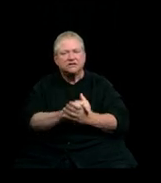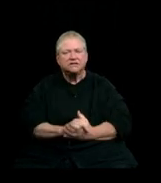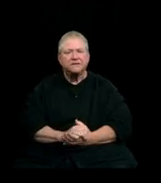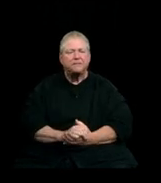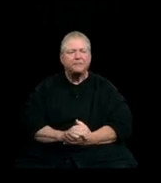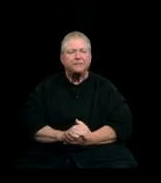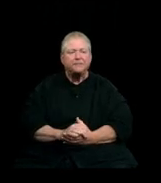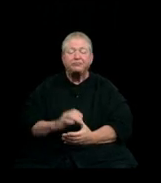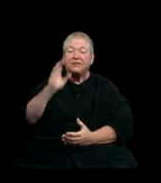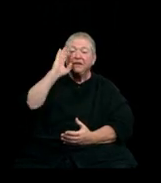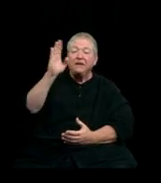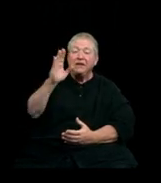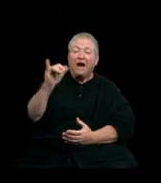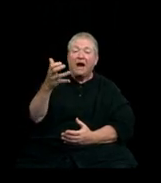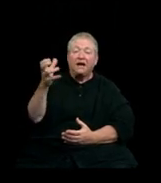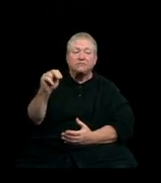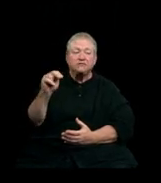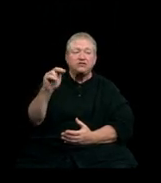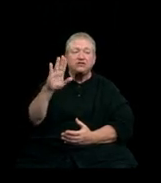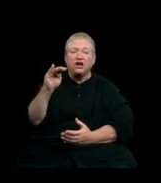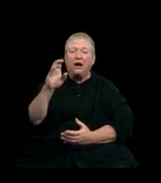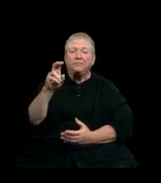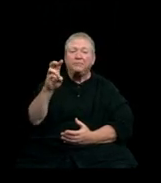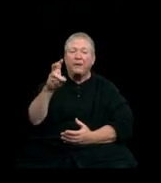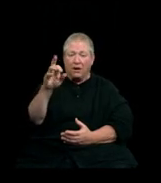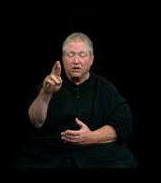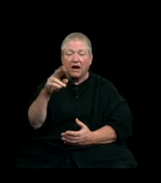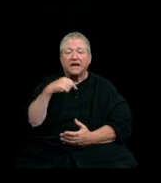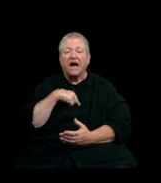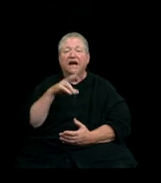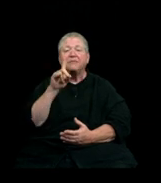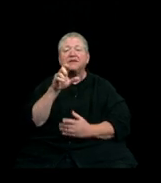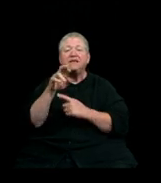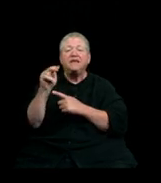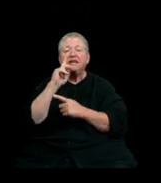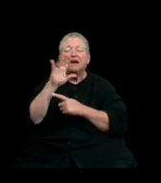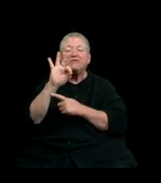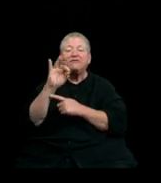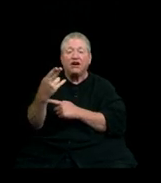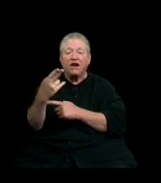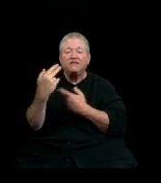Hi, my name is John Bower and I am the Dean of the Fairhaven College of Interdisciplinary Studies.